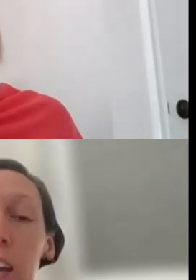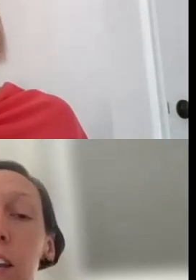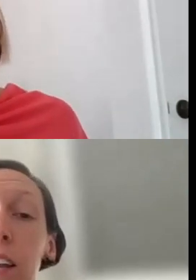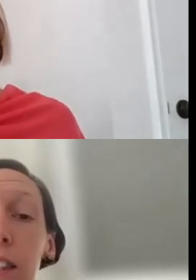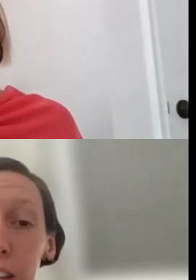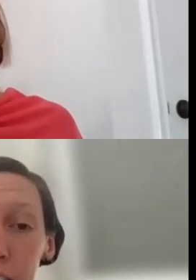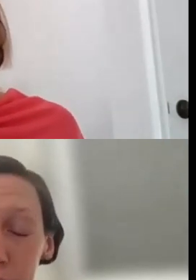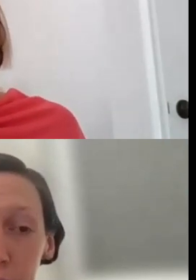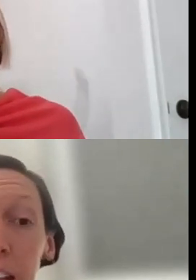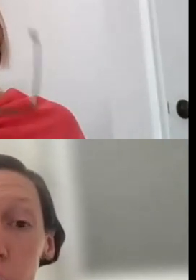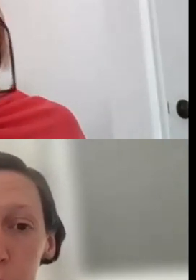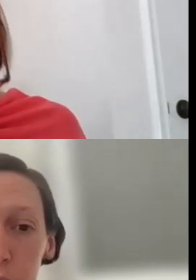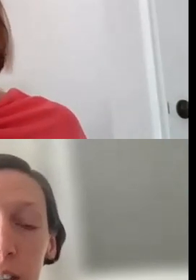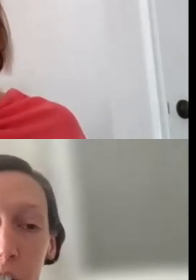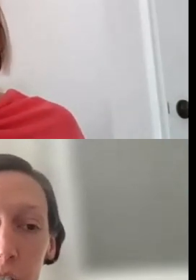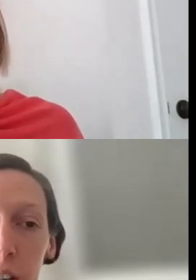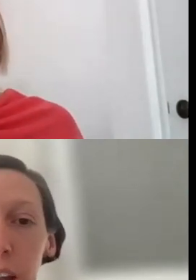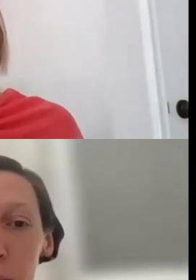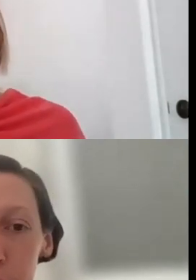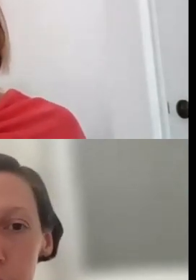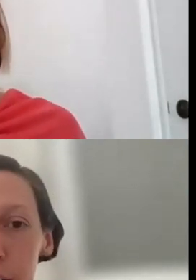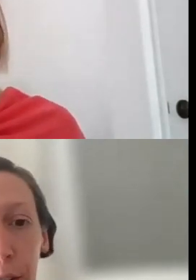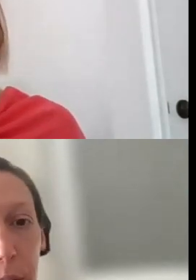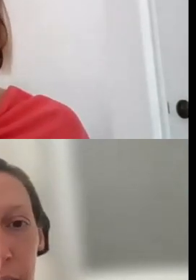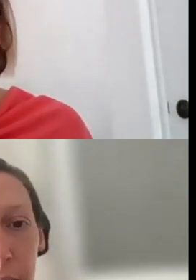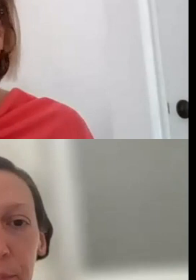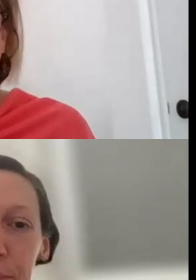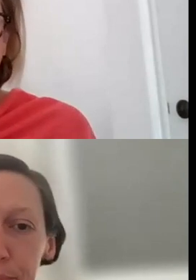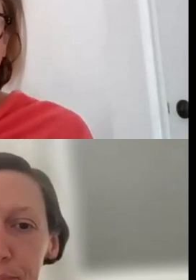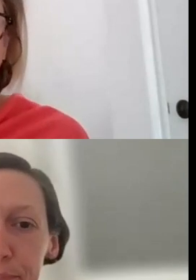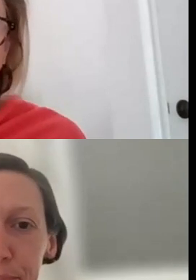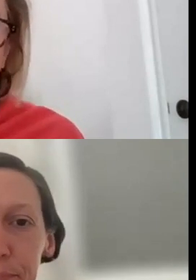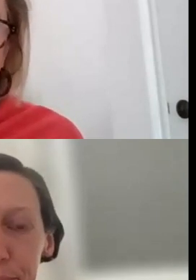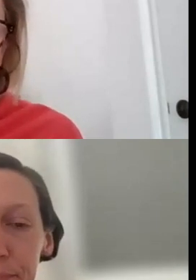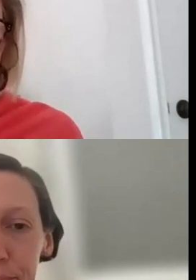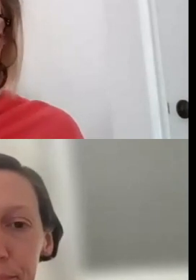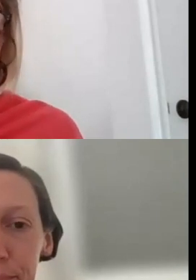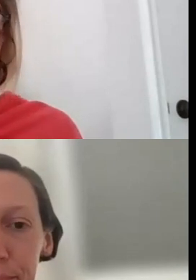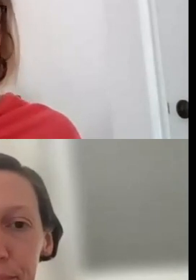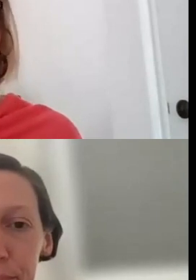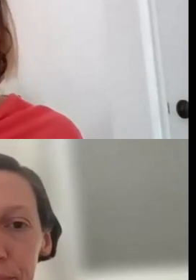AND THE, THE ELIGIBLE ORGANIZATION AS A PARTNER COULD APPLY. THANKS, JENNIE.